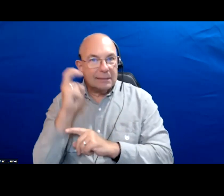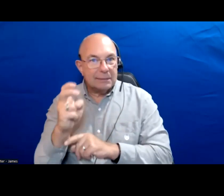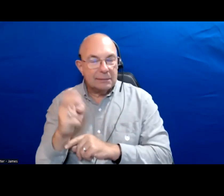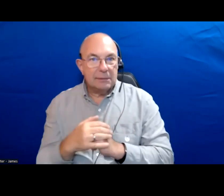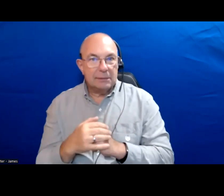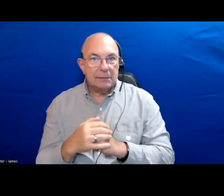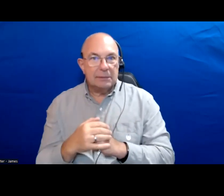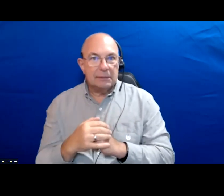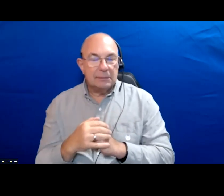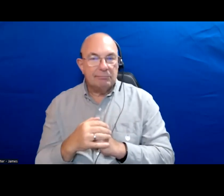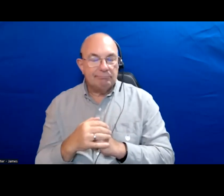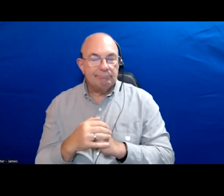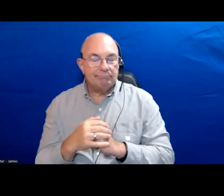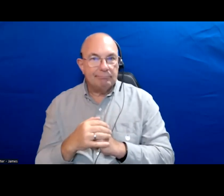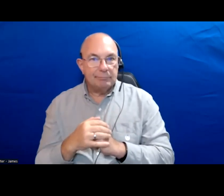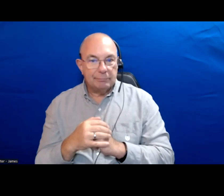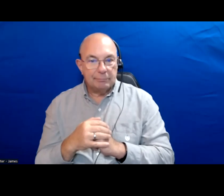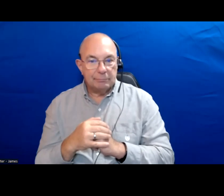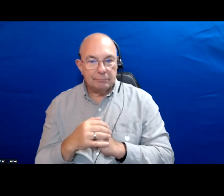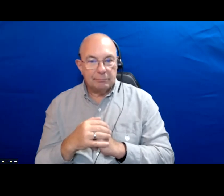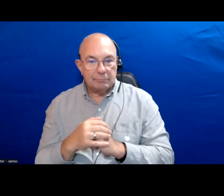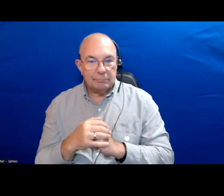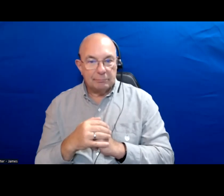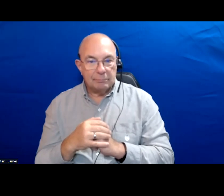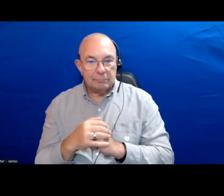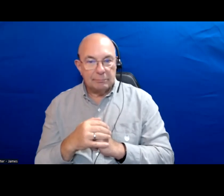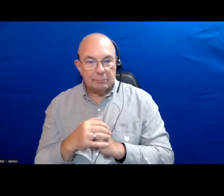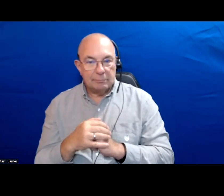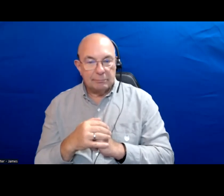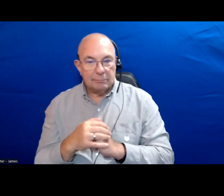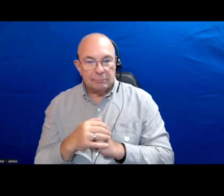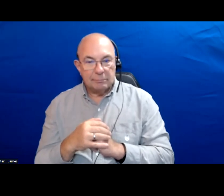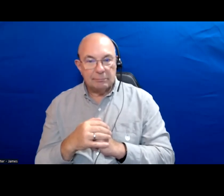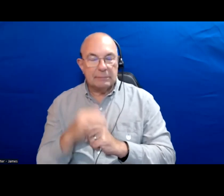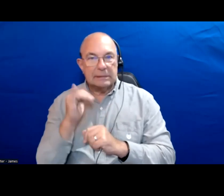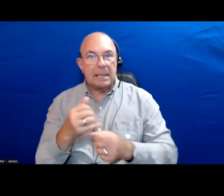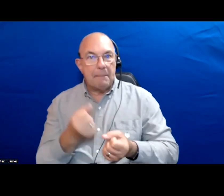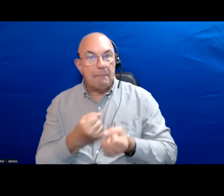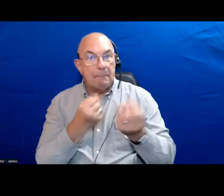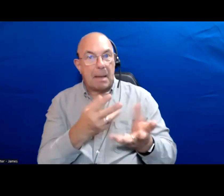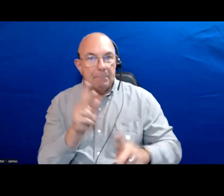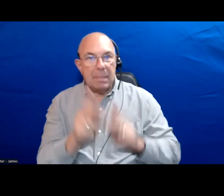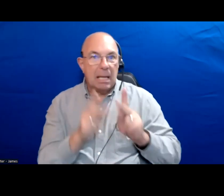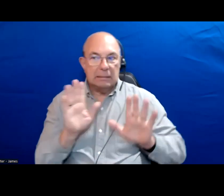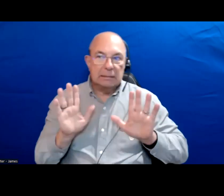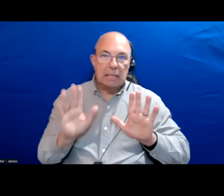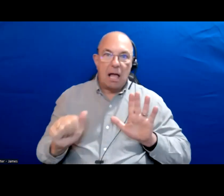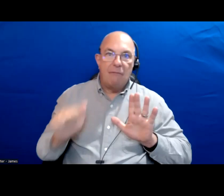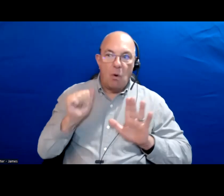Service primarily as a means to make people want to take transit more and that sort of